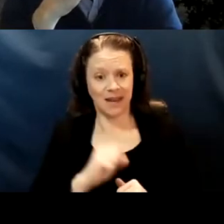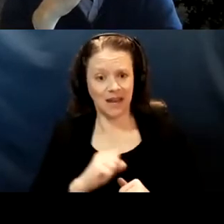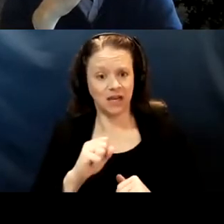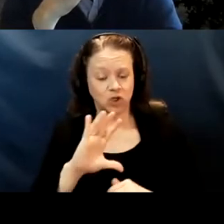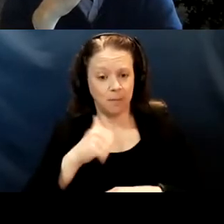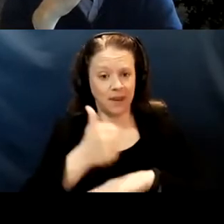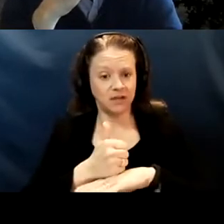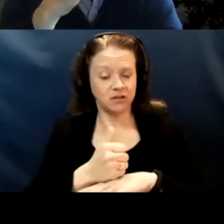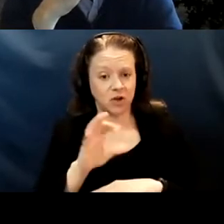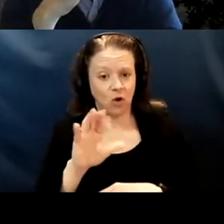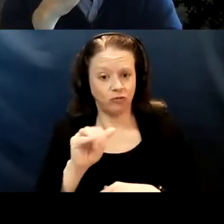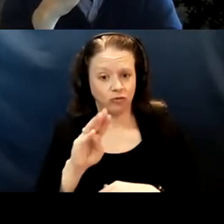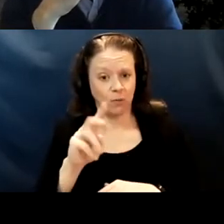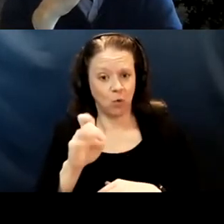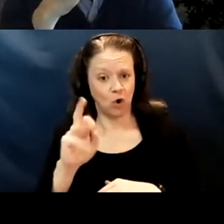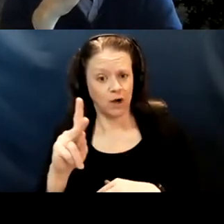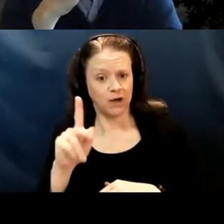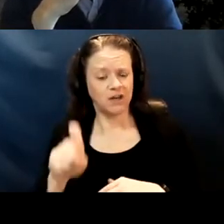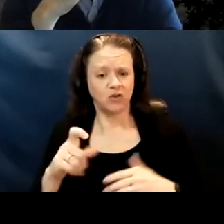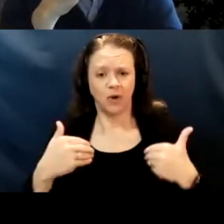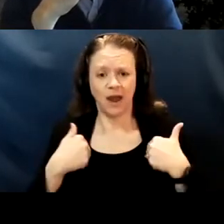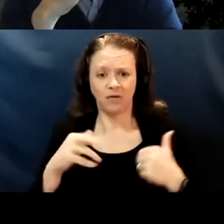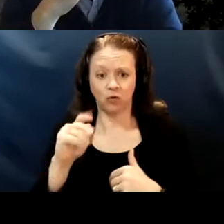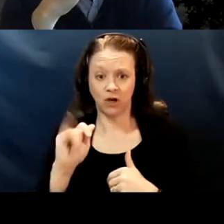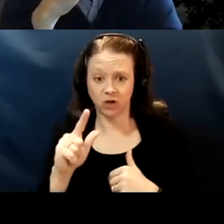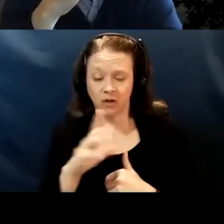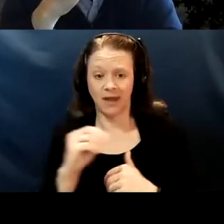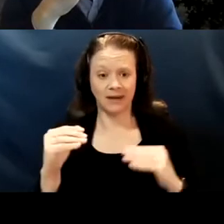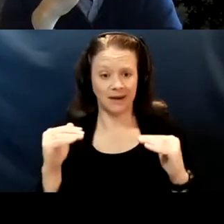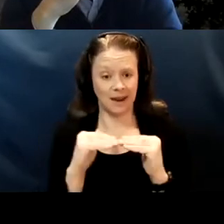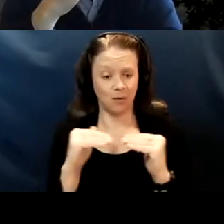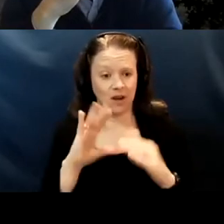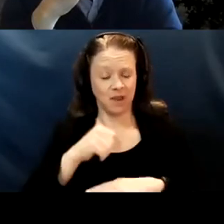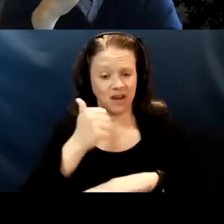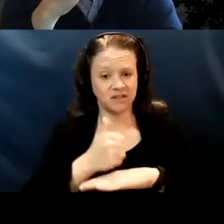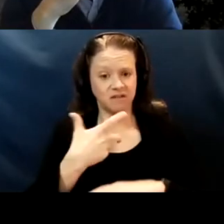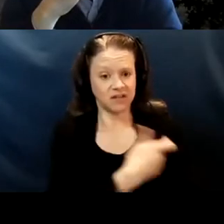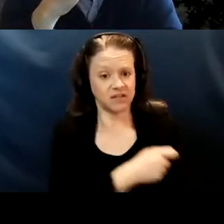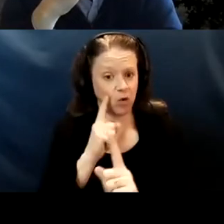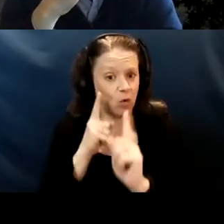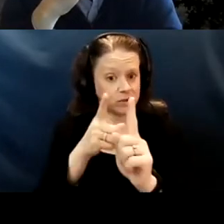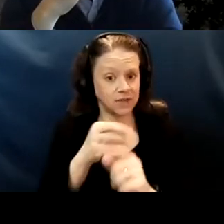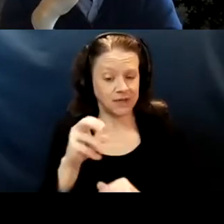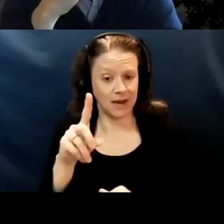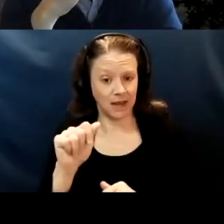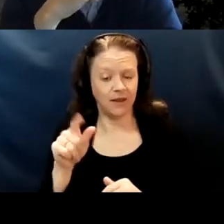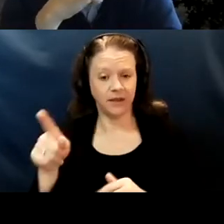for achieving racial and ethnic, equity vaccine goals and data. That he's been working a lot on the current state of meeting the transportation needs.